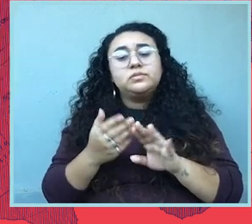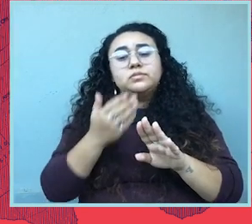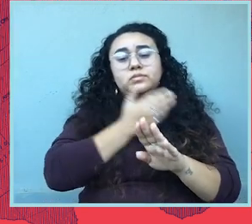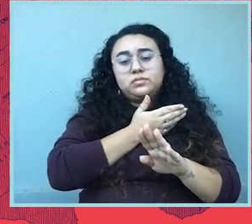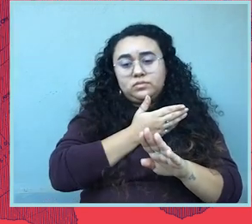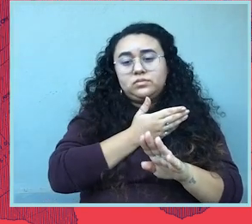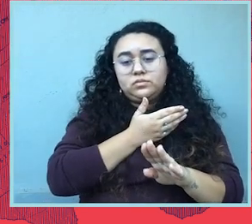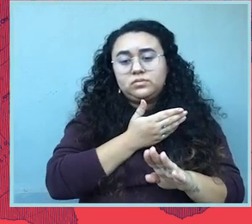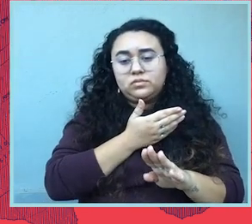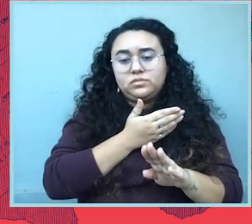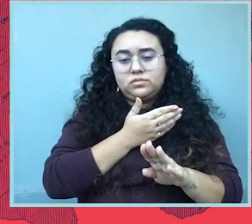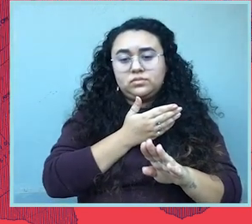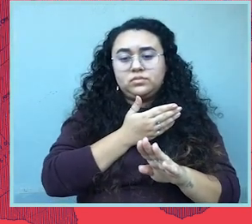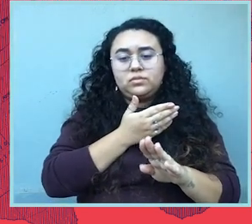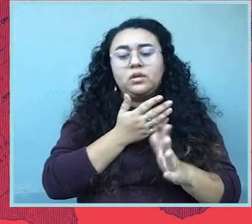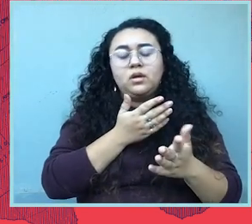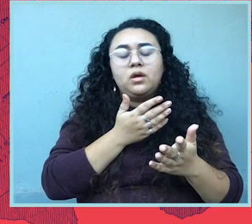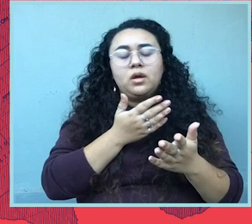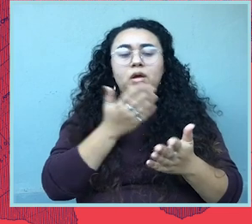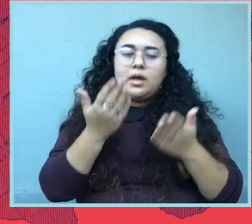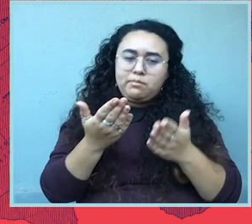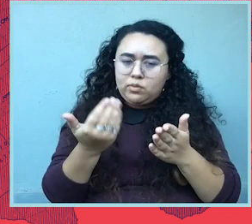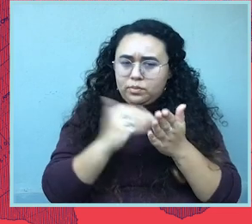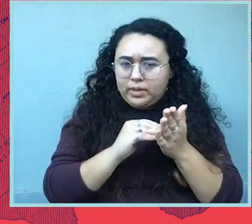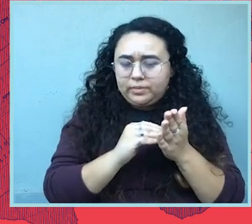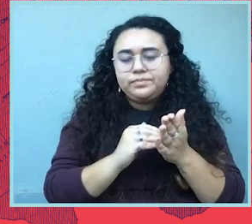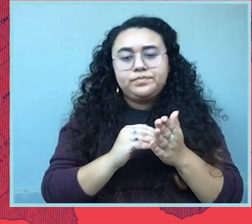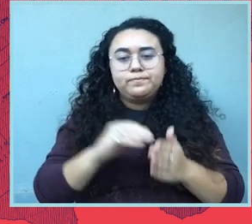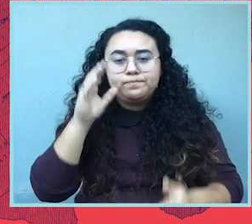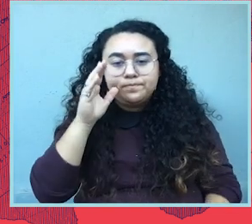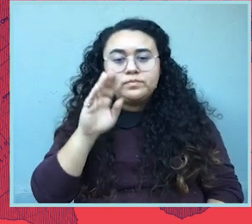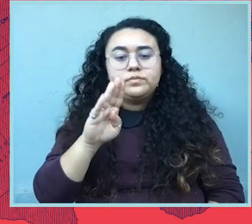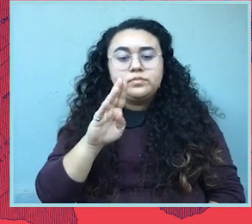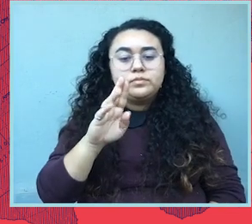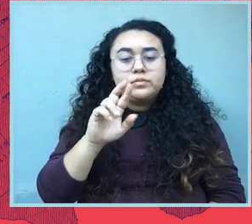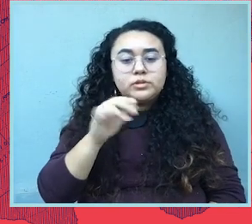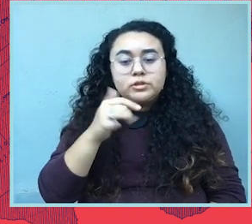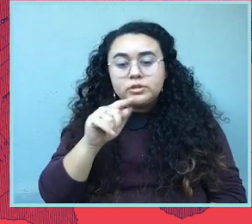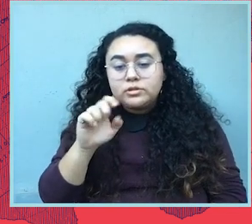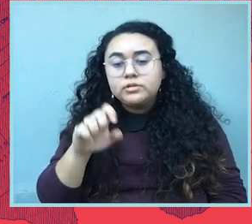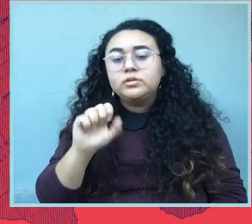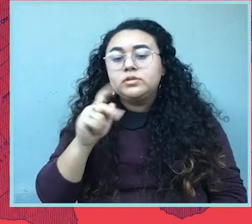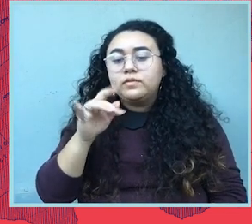So I said this before, but I think it bears repeating as you listen to Brigitte, Sophia